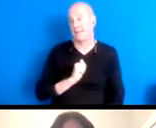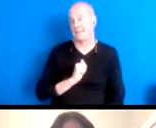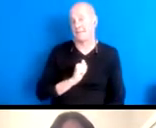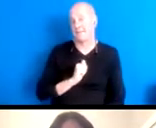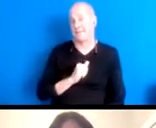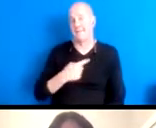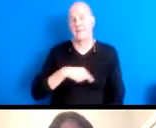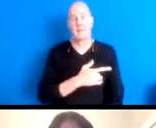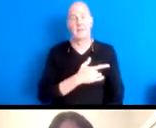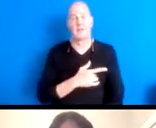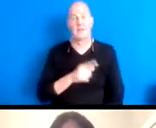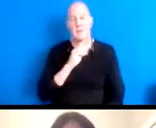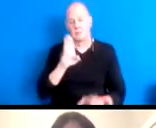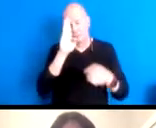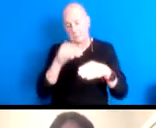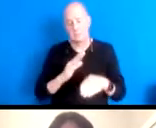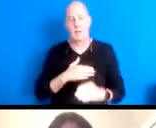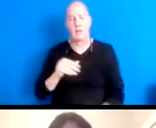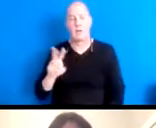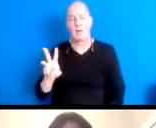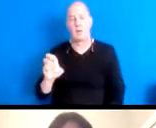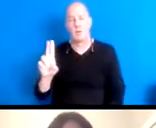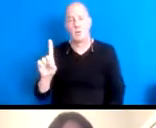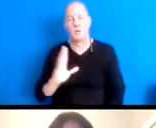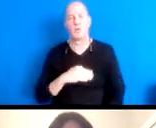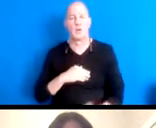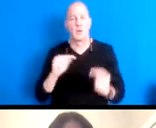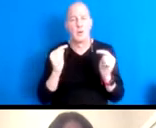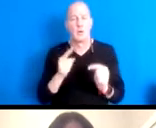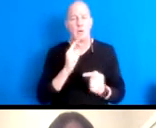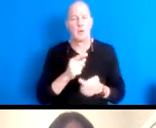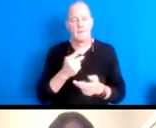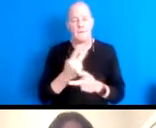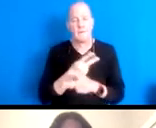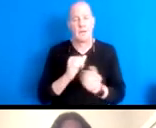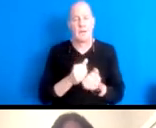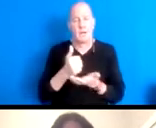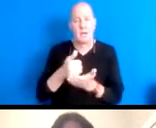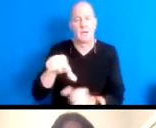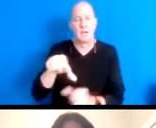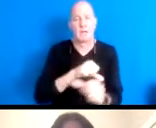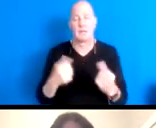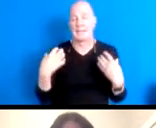wounds and, and create meaning with each other, healing is cultural, which is why we often speak as trauma.